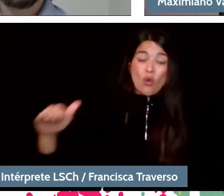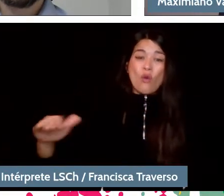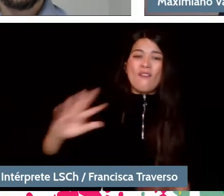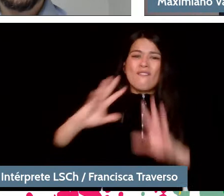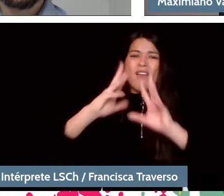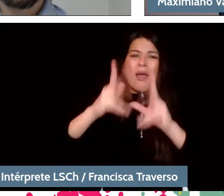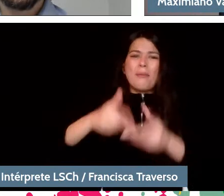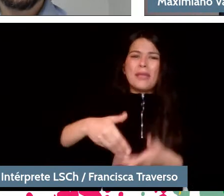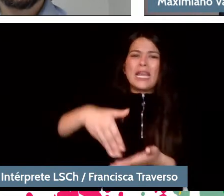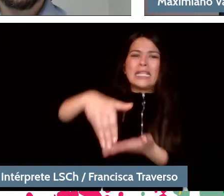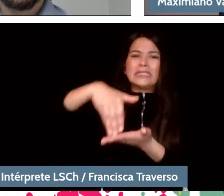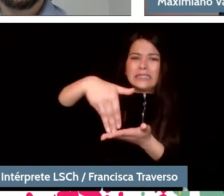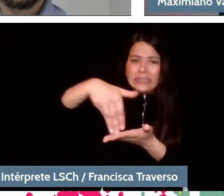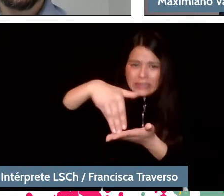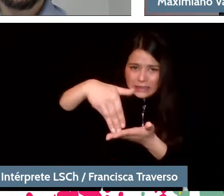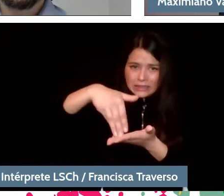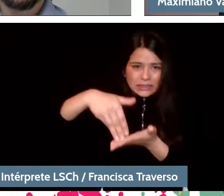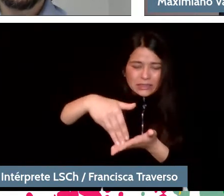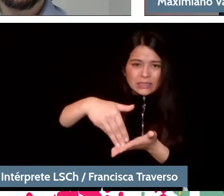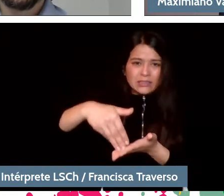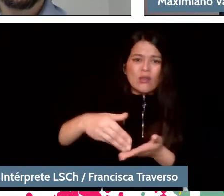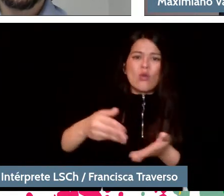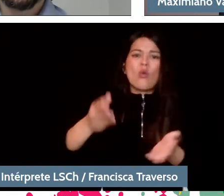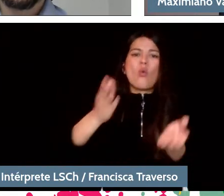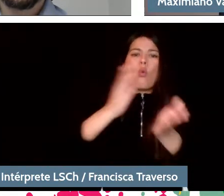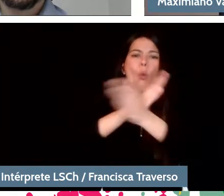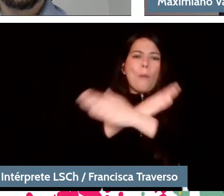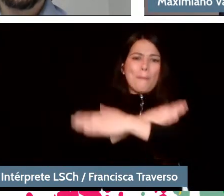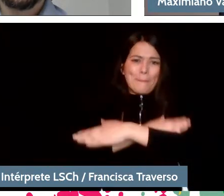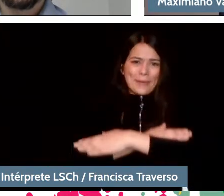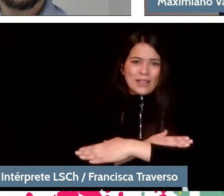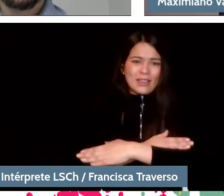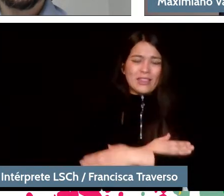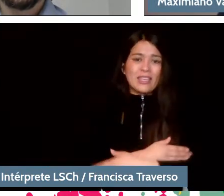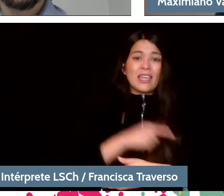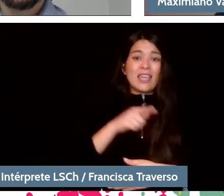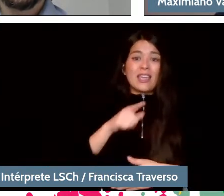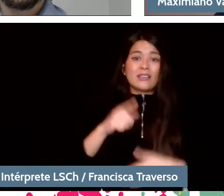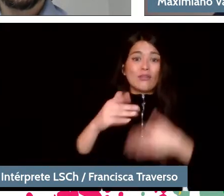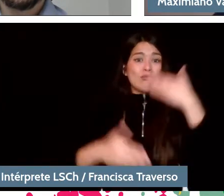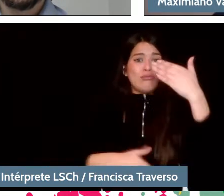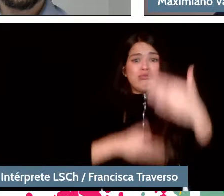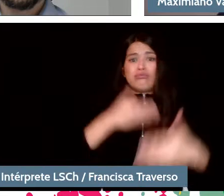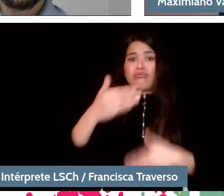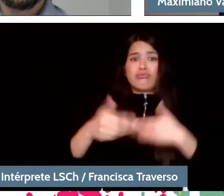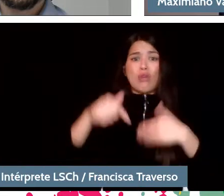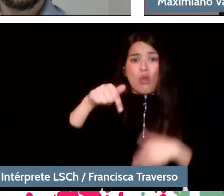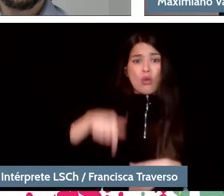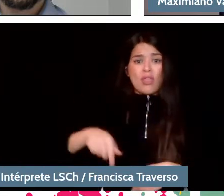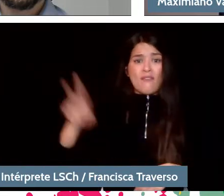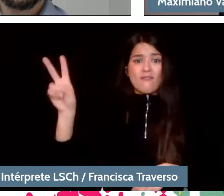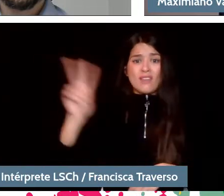and that generated an unstoppable social phenomenon. Today, in Venezuela there will be two million children who make music